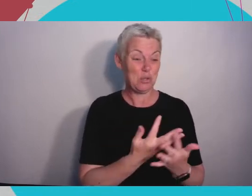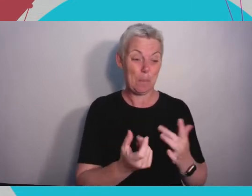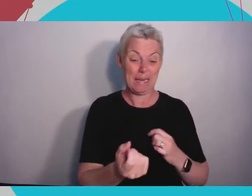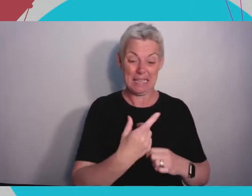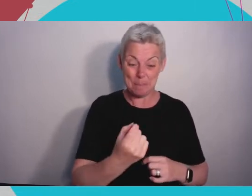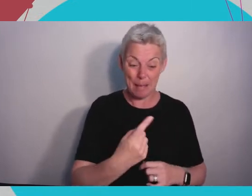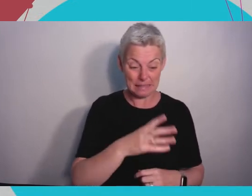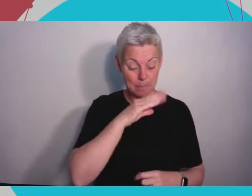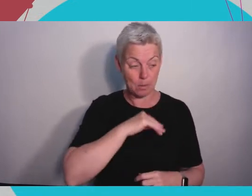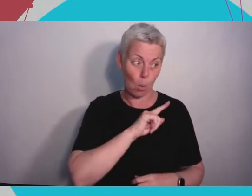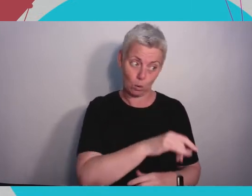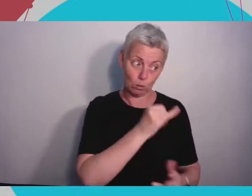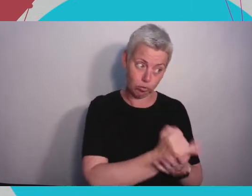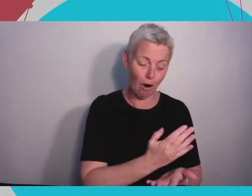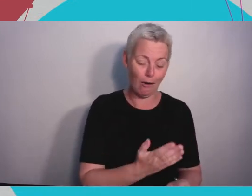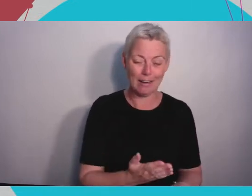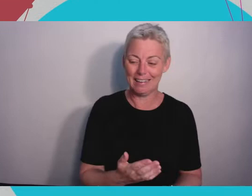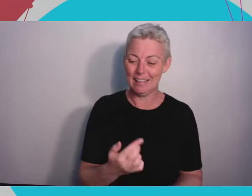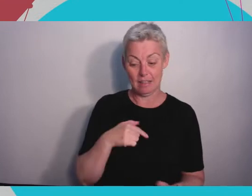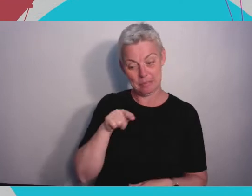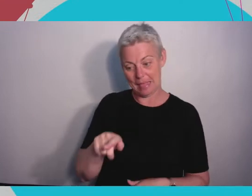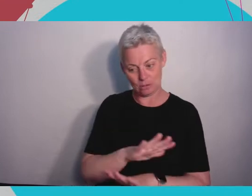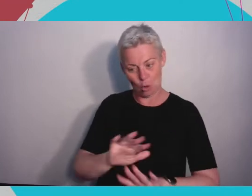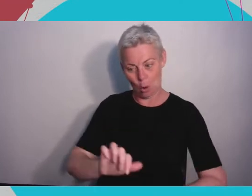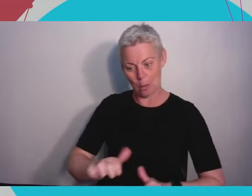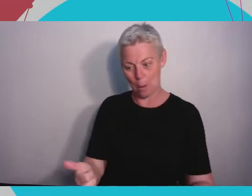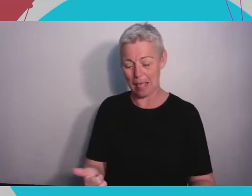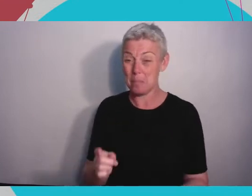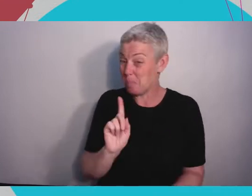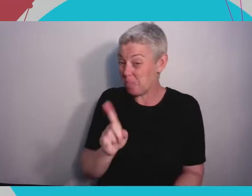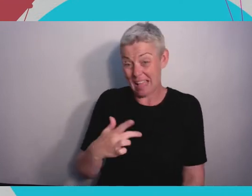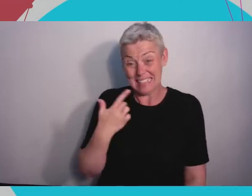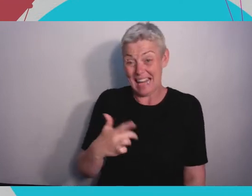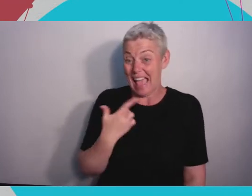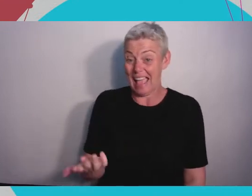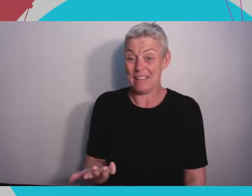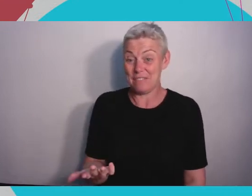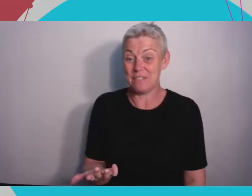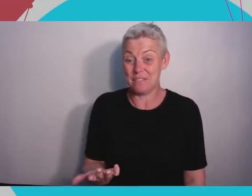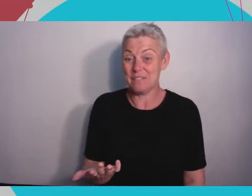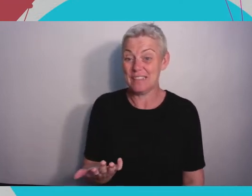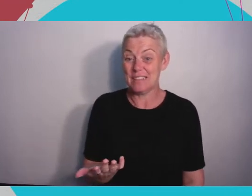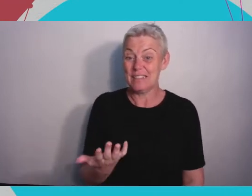and that's sort of life. So you've got to take the good signals as they come and build